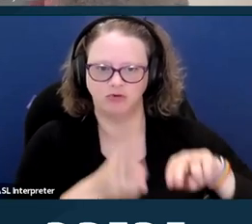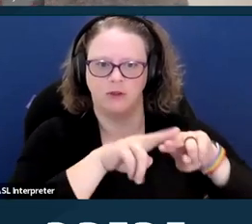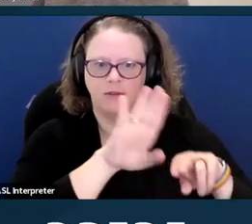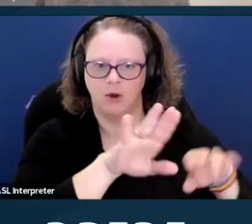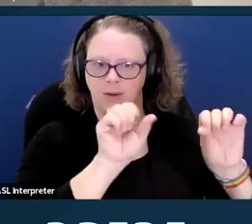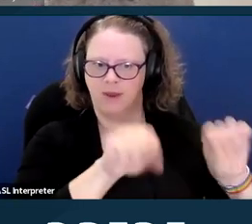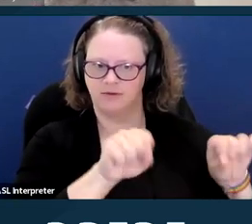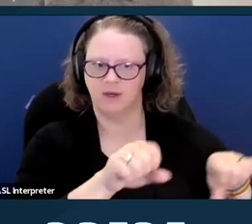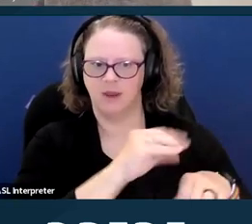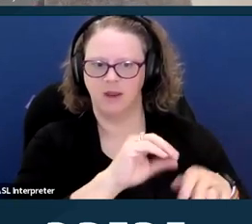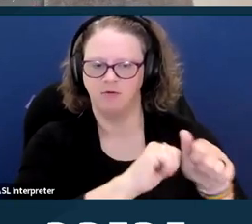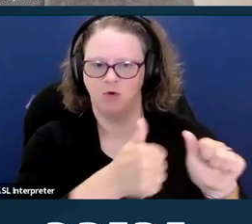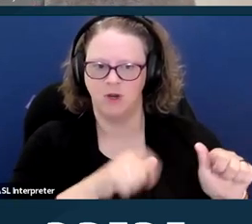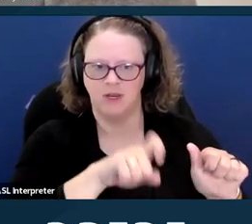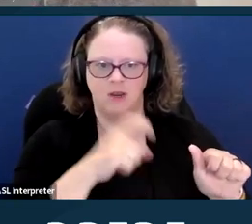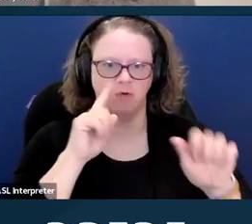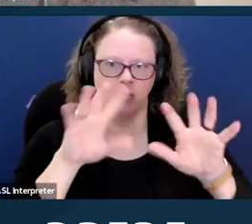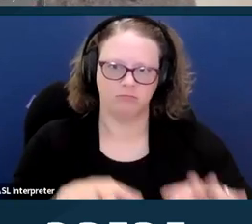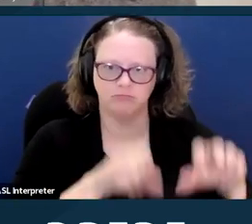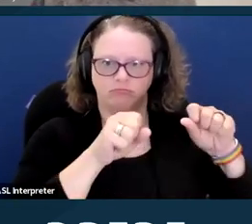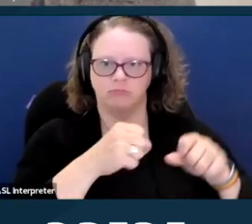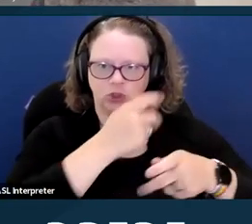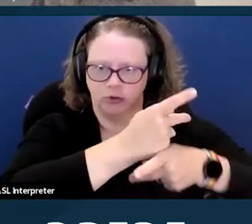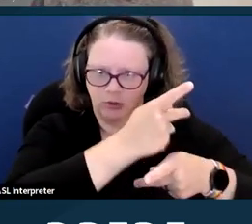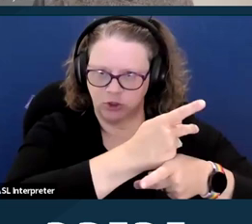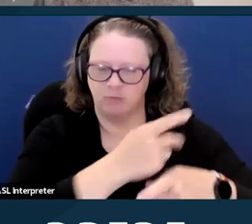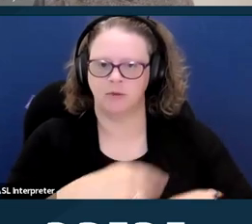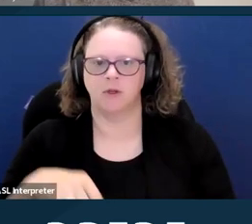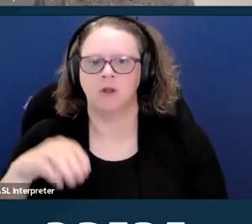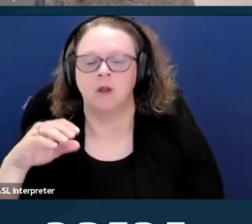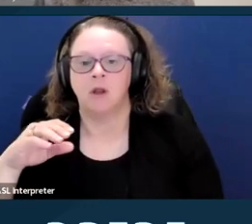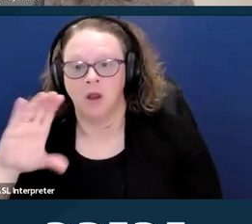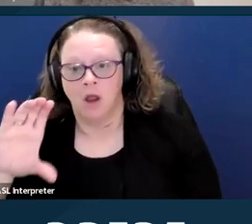And this is compared with a conservatorship where a conservator makes the choices for the person